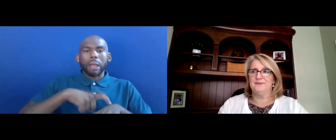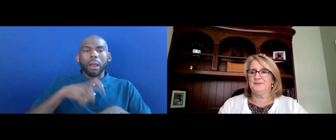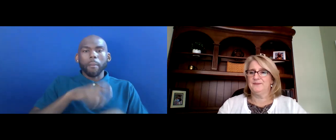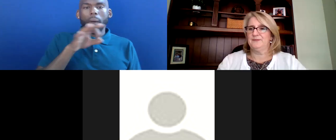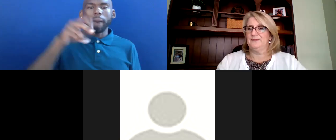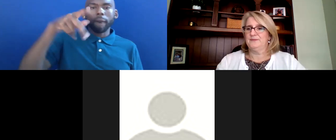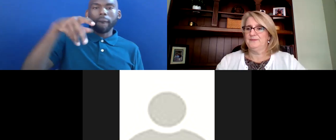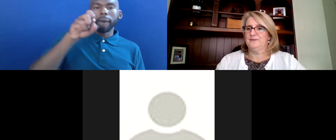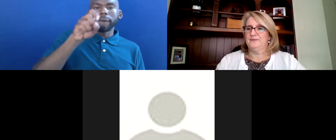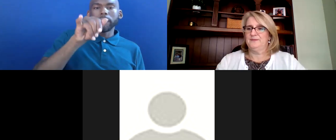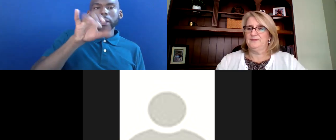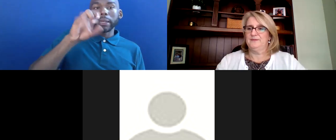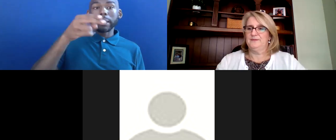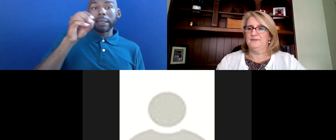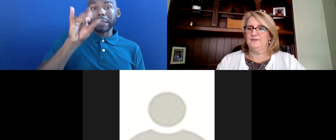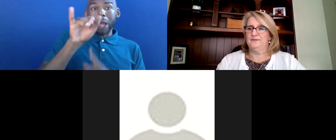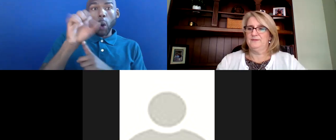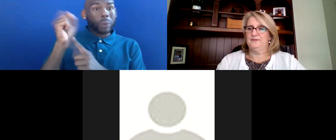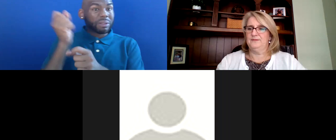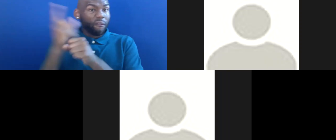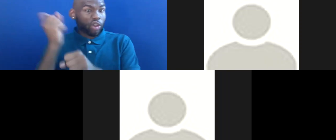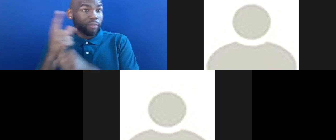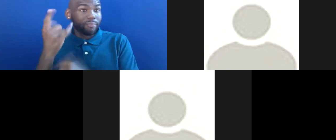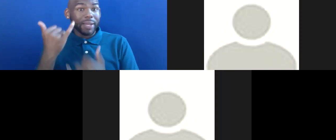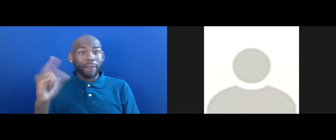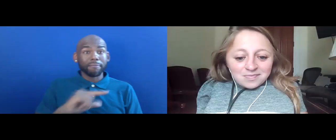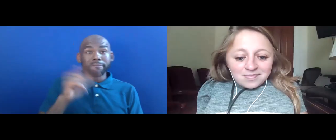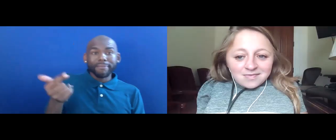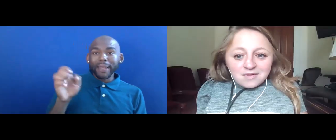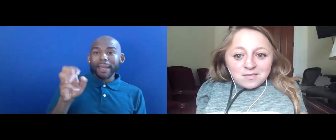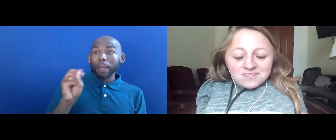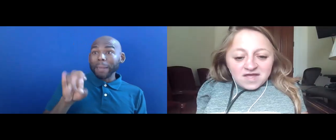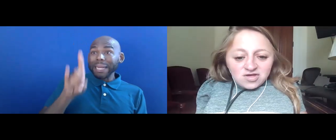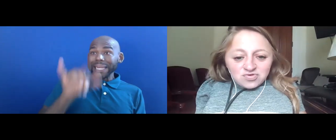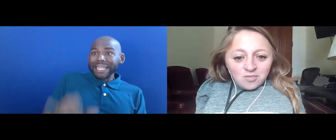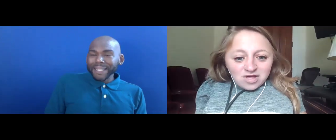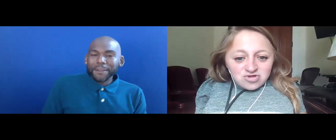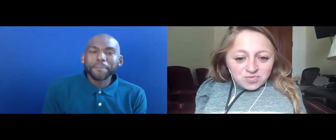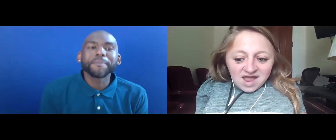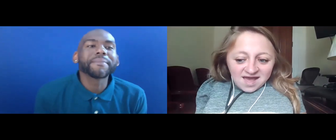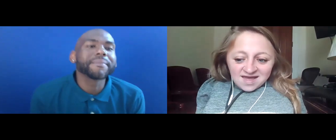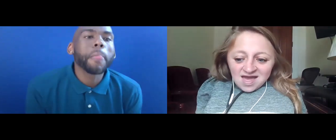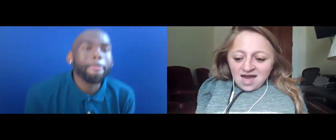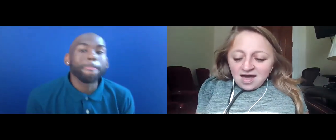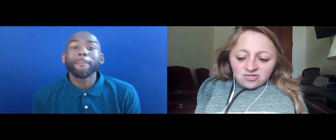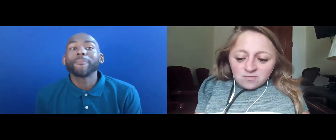Emily Voorde: THANK YOU SO MUCH, RENEE.